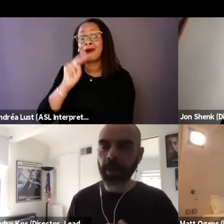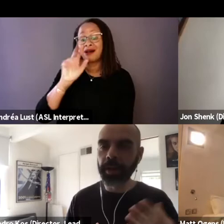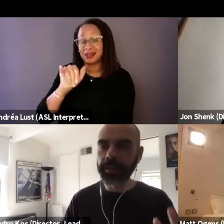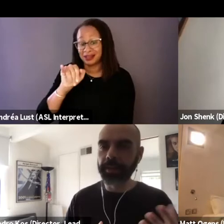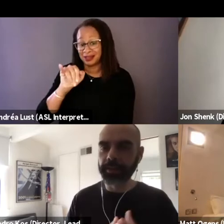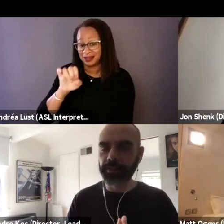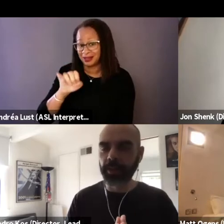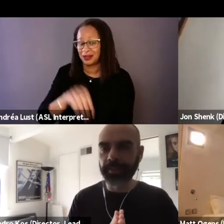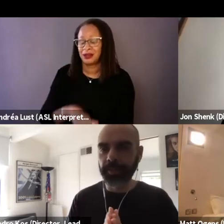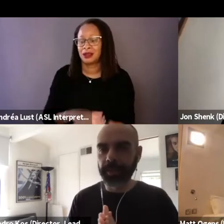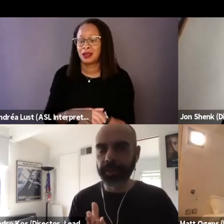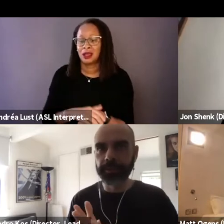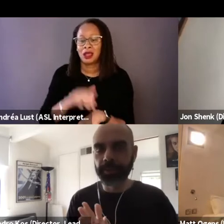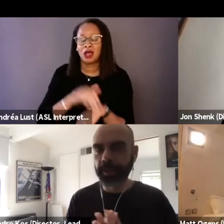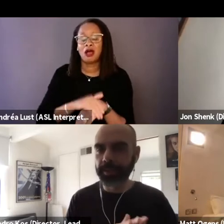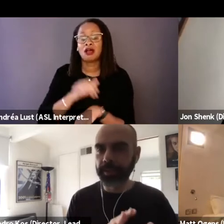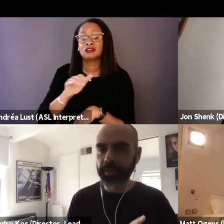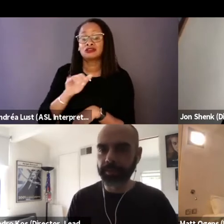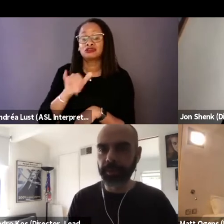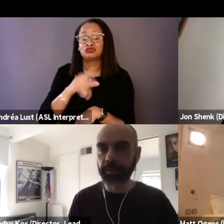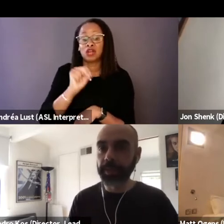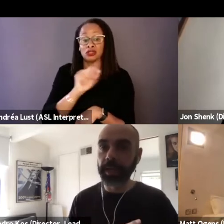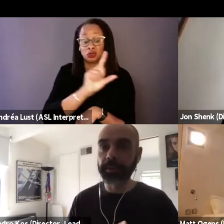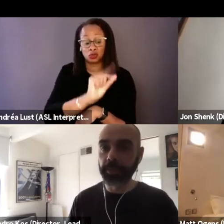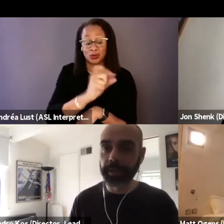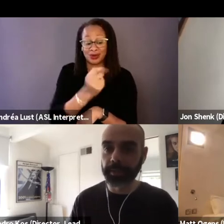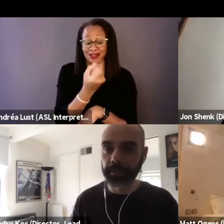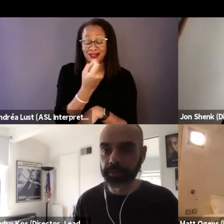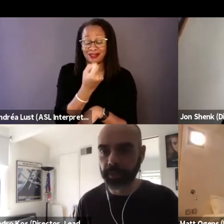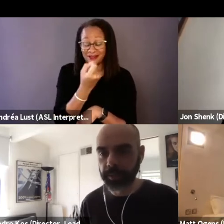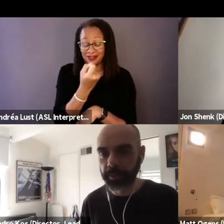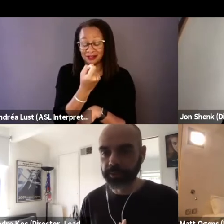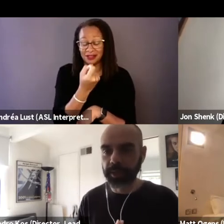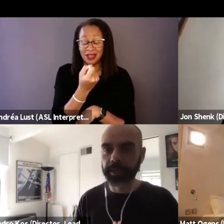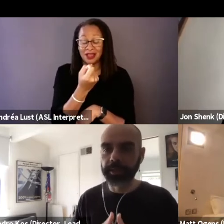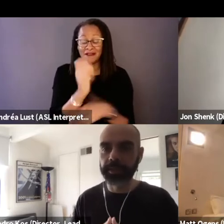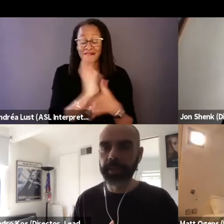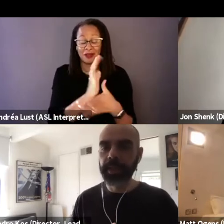on Jon's 2011 film, The Island President, which I edited.